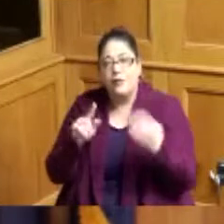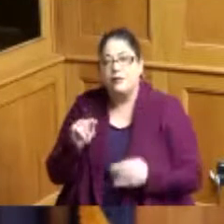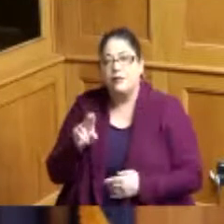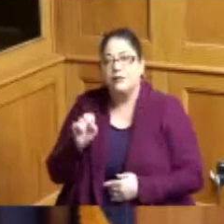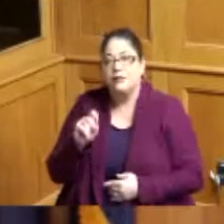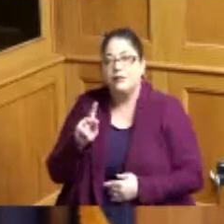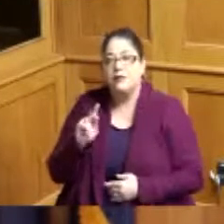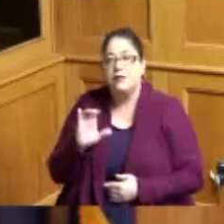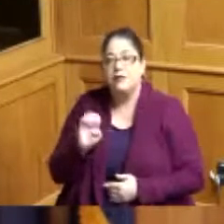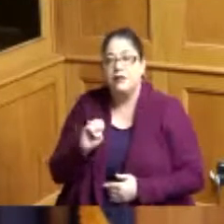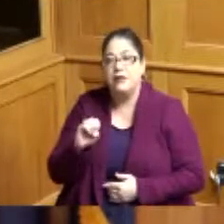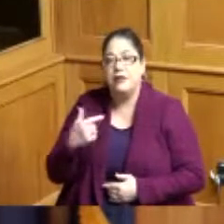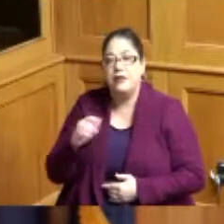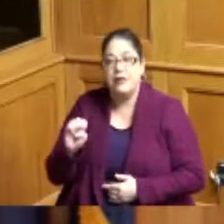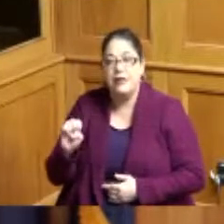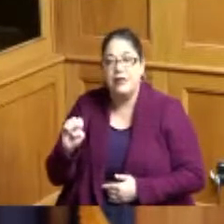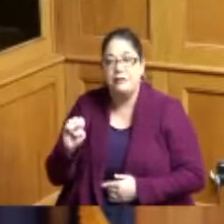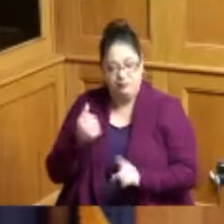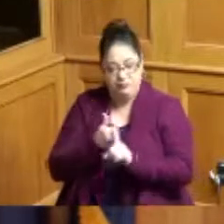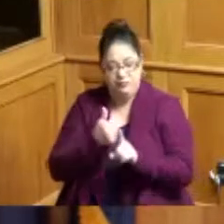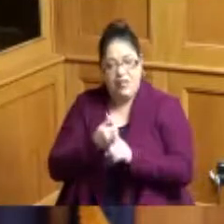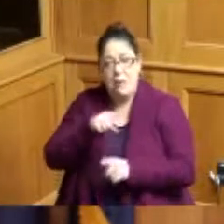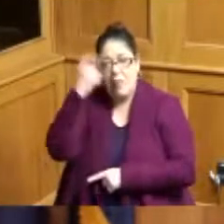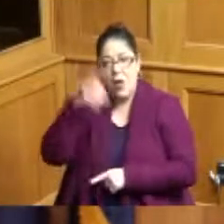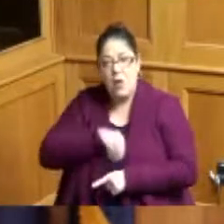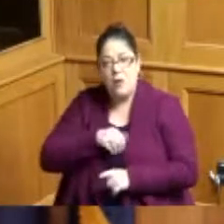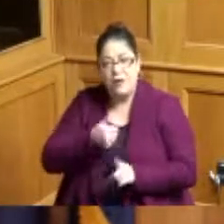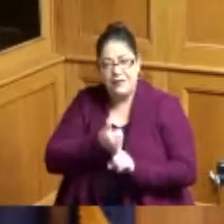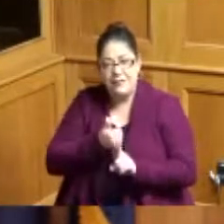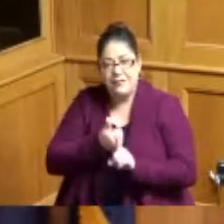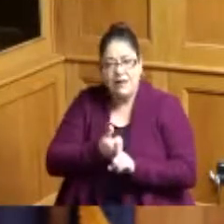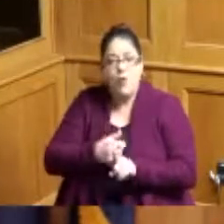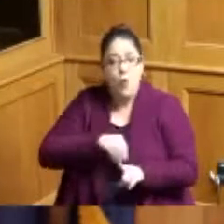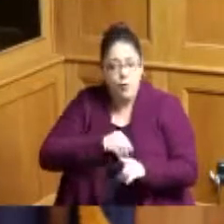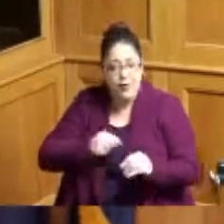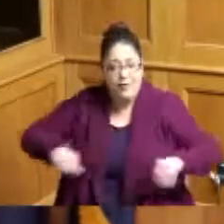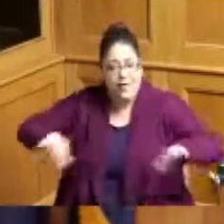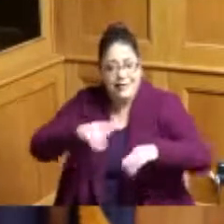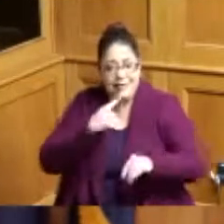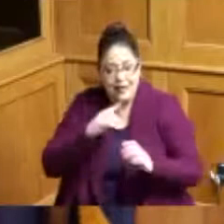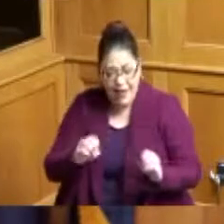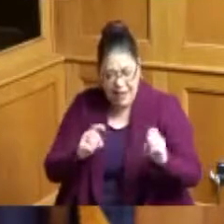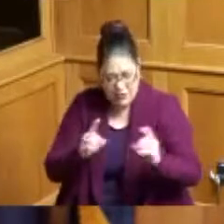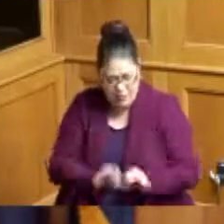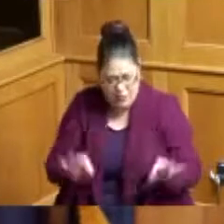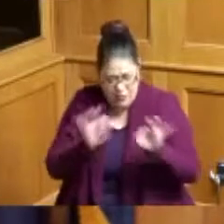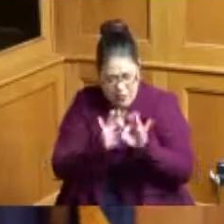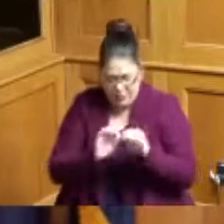Louisiana that owned land and said education is important but they didn't know how to do a school